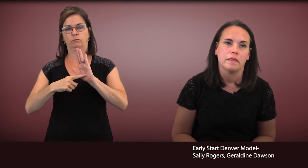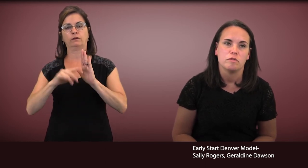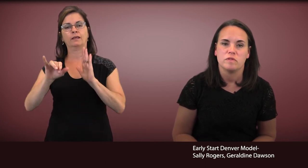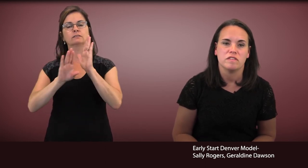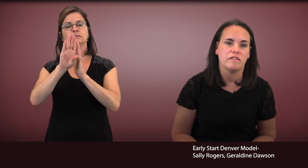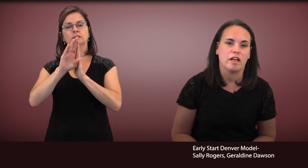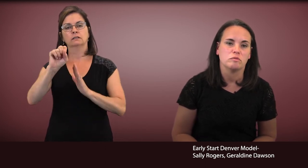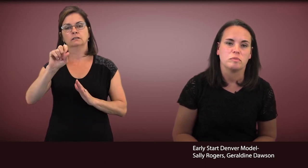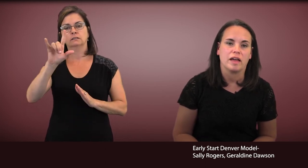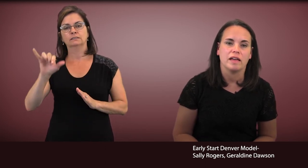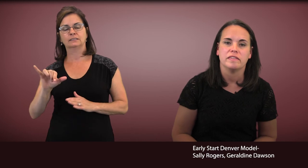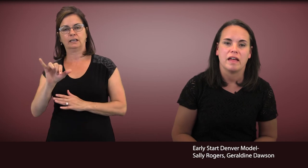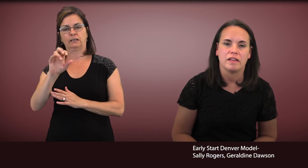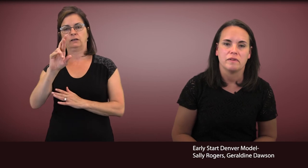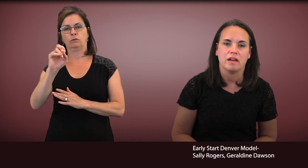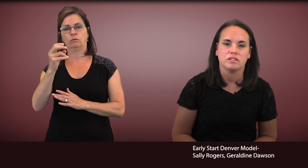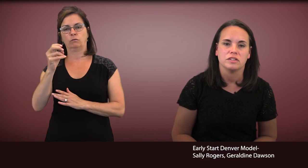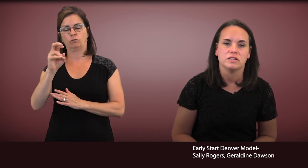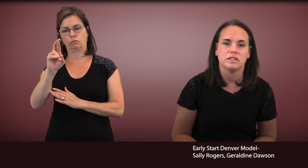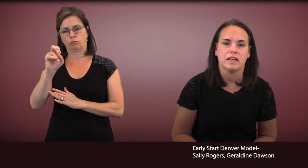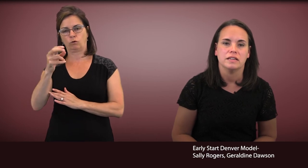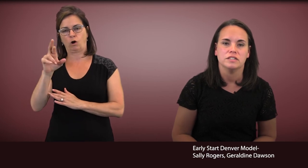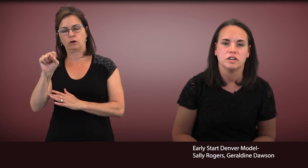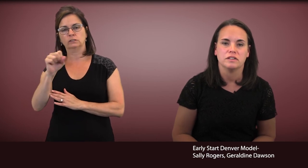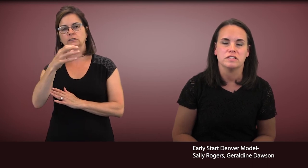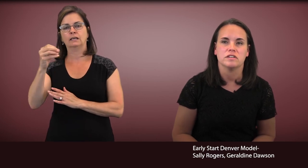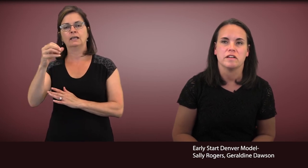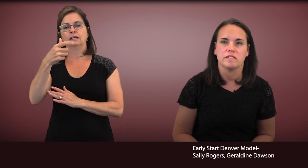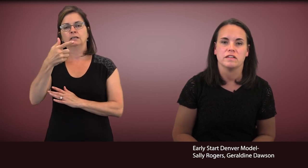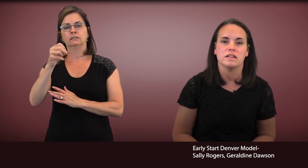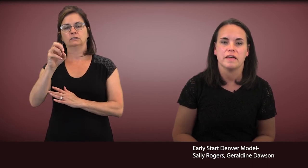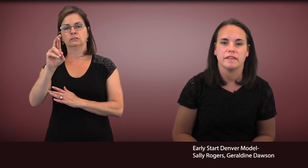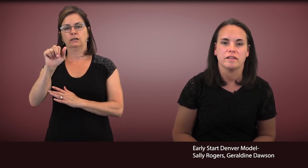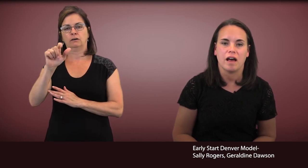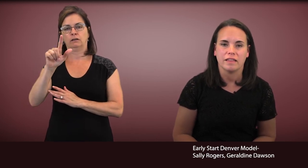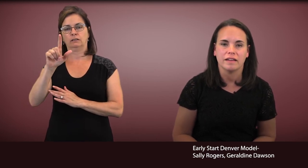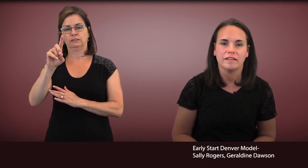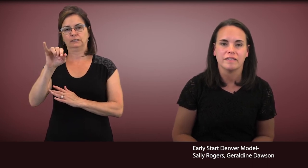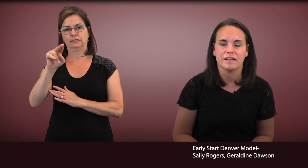This was developed by Sally Rogers and Geraldine Dawson and their colleagues.